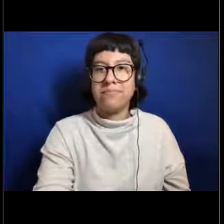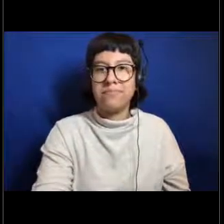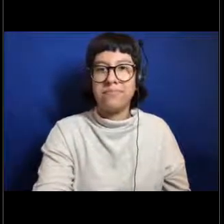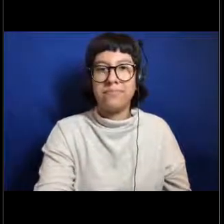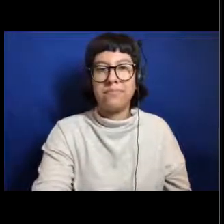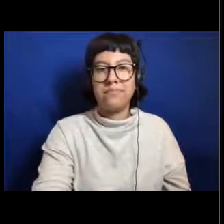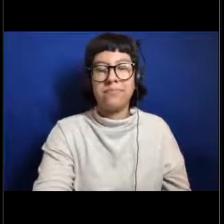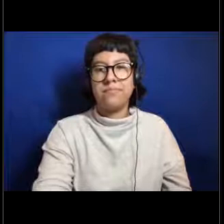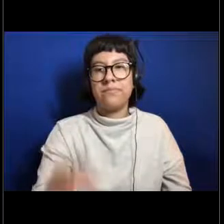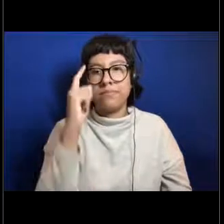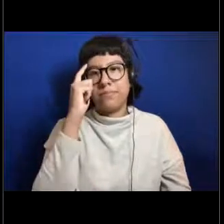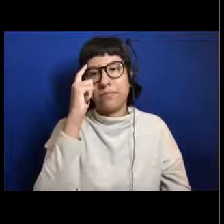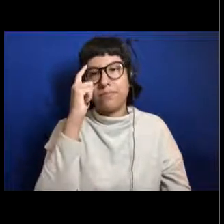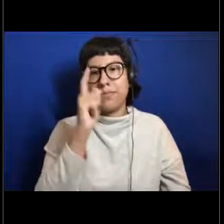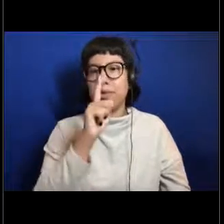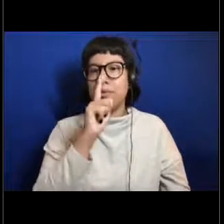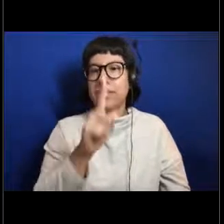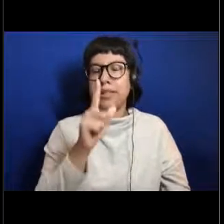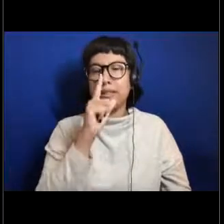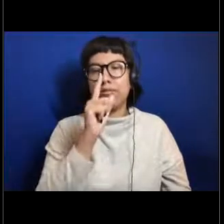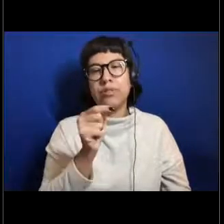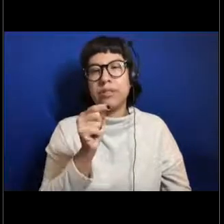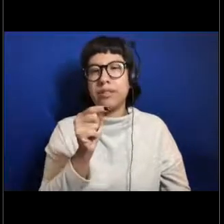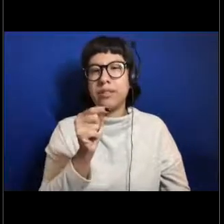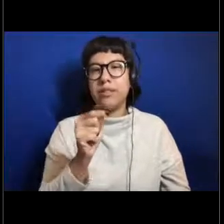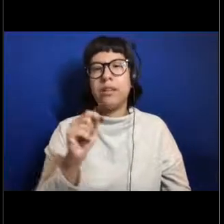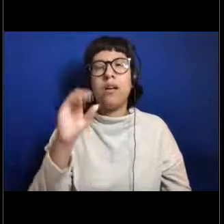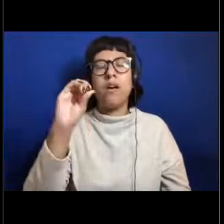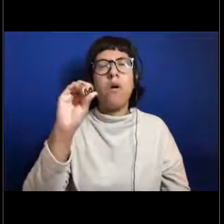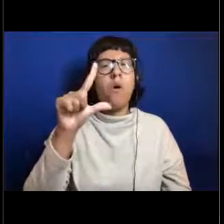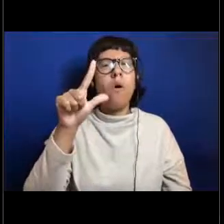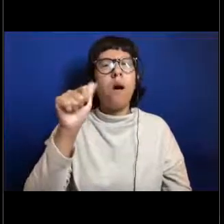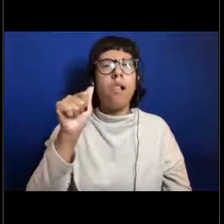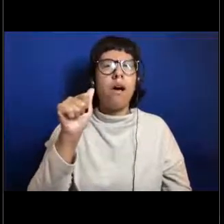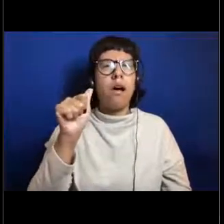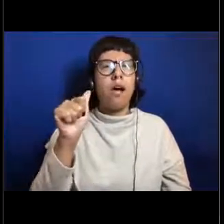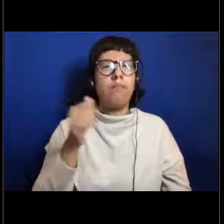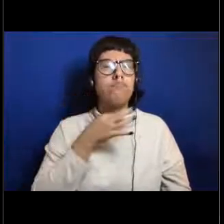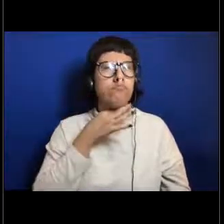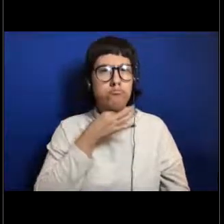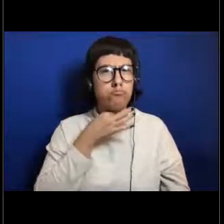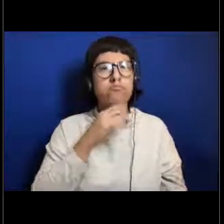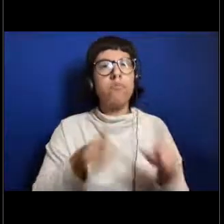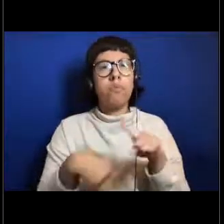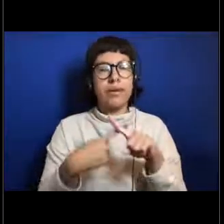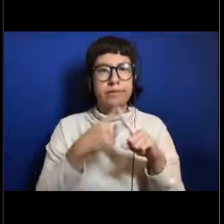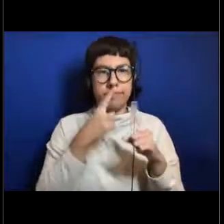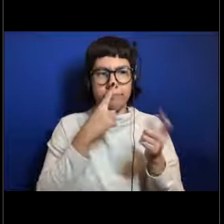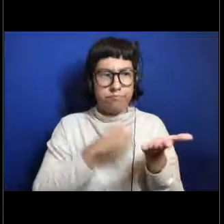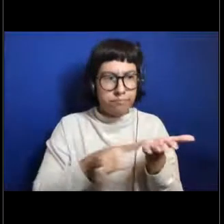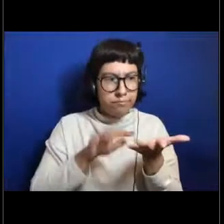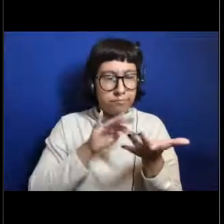Really interesting. And Ola is wondering, do you, when you're studying these animals, do you dive in a submersible